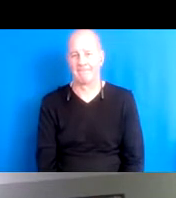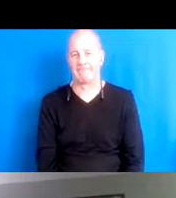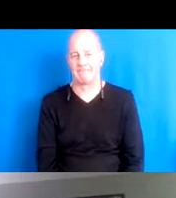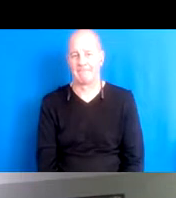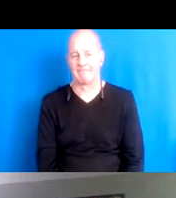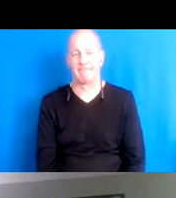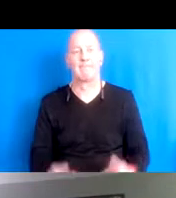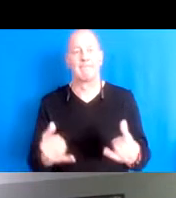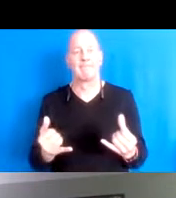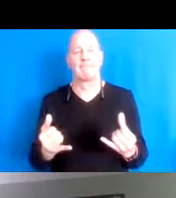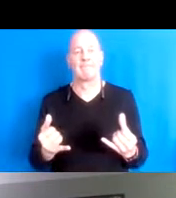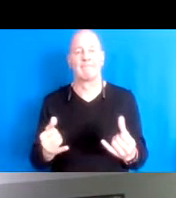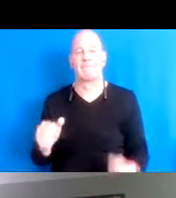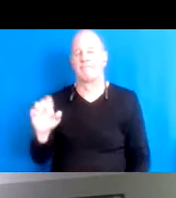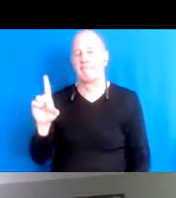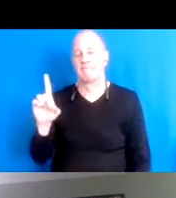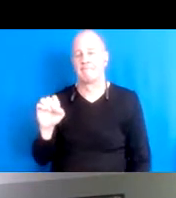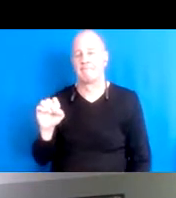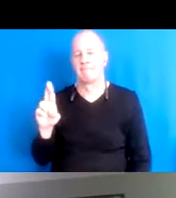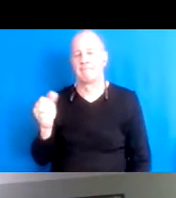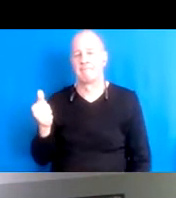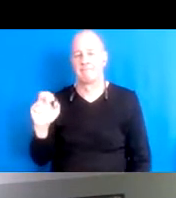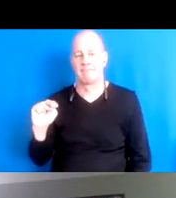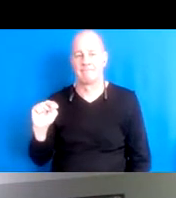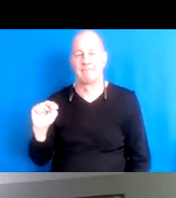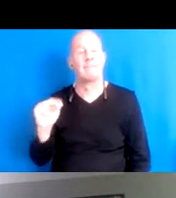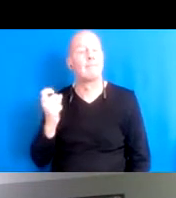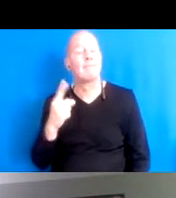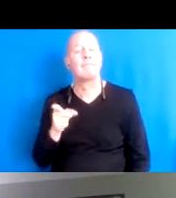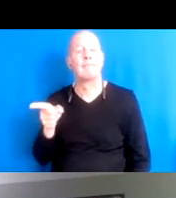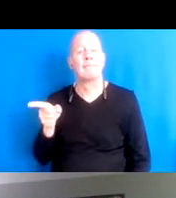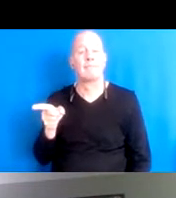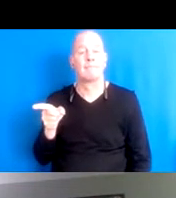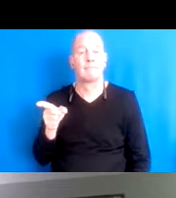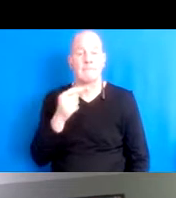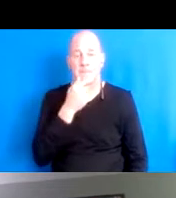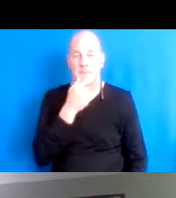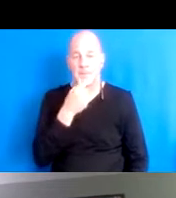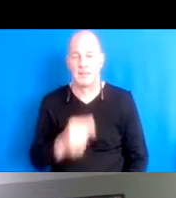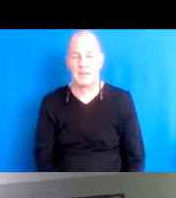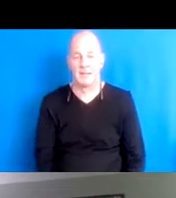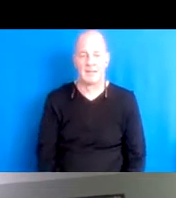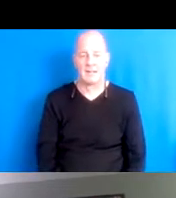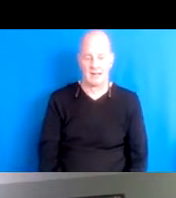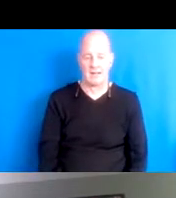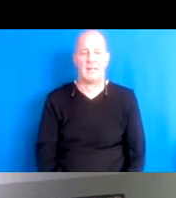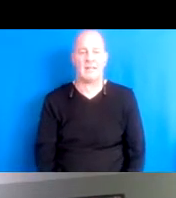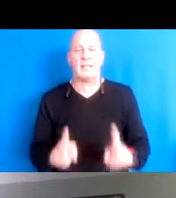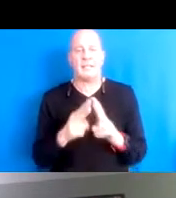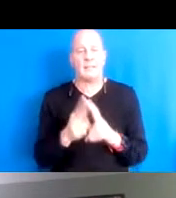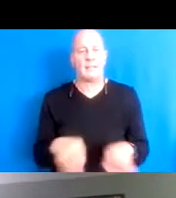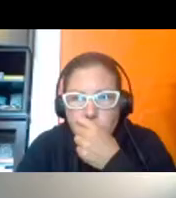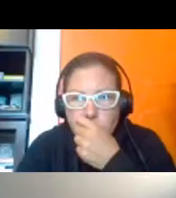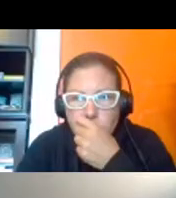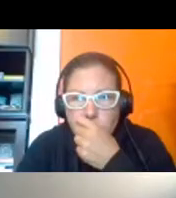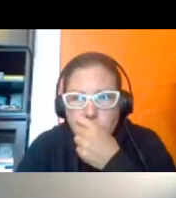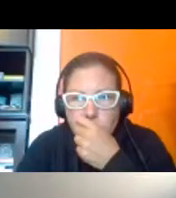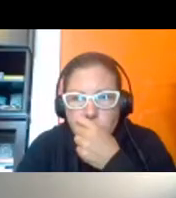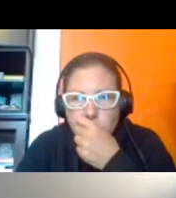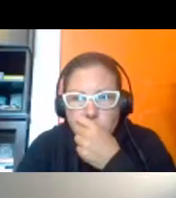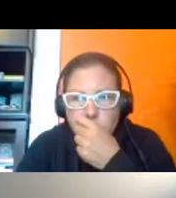it on to Dorian who I want to also mention has been really important to me and my first